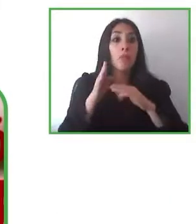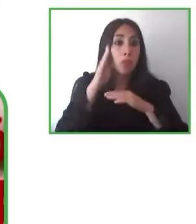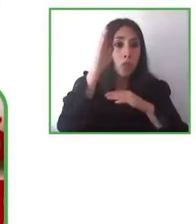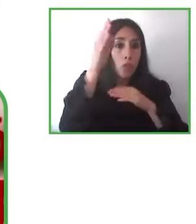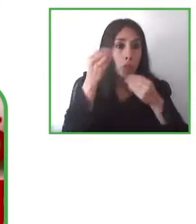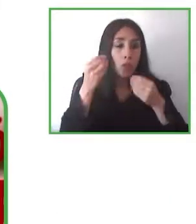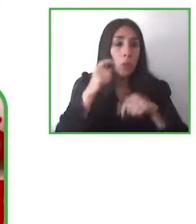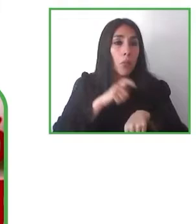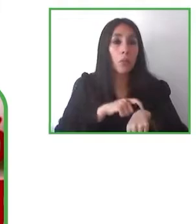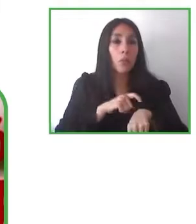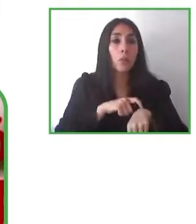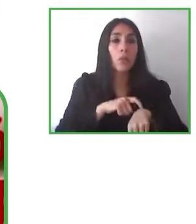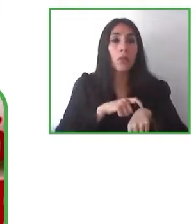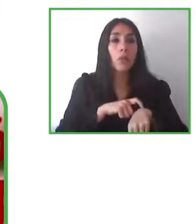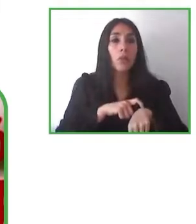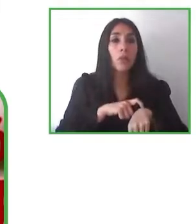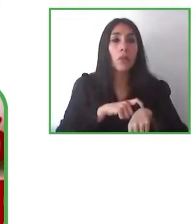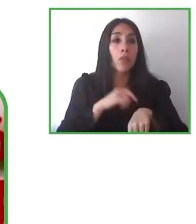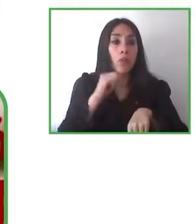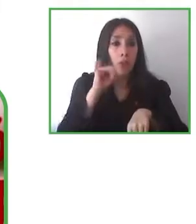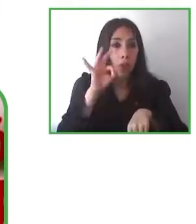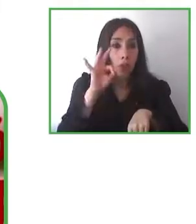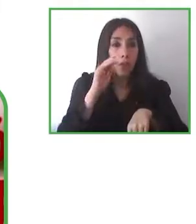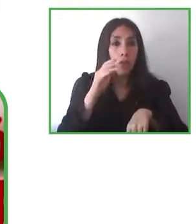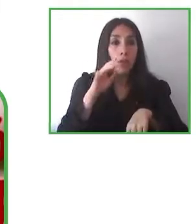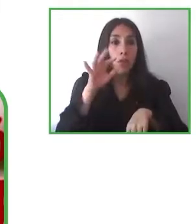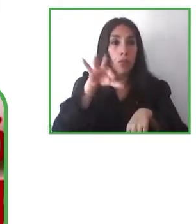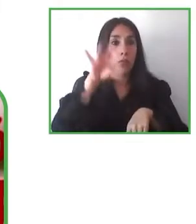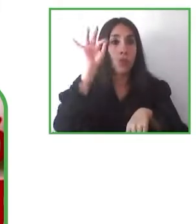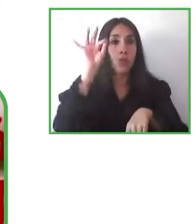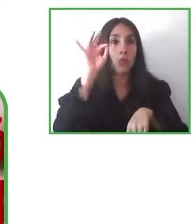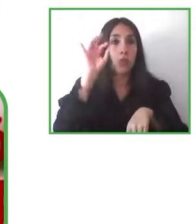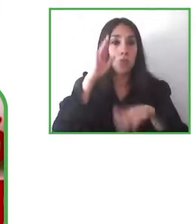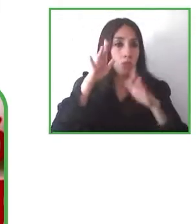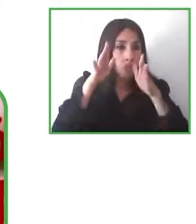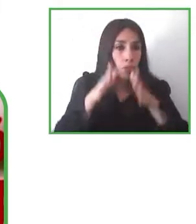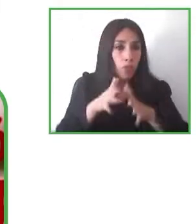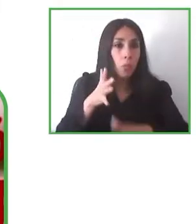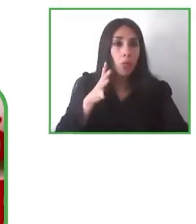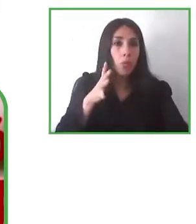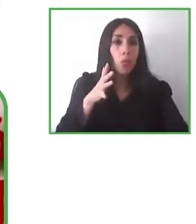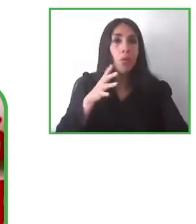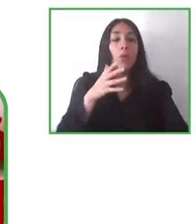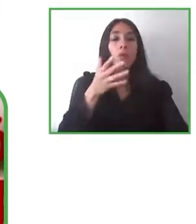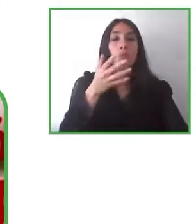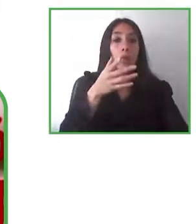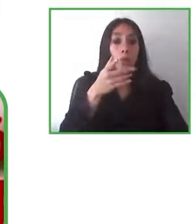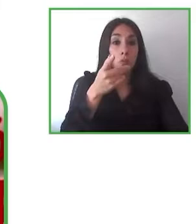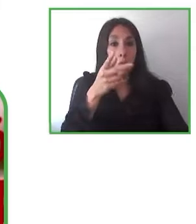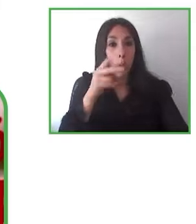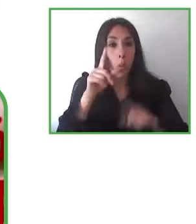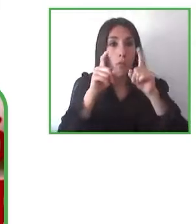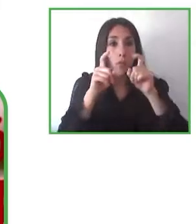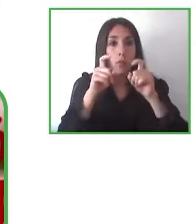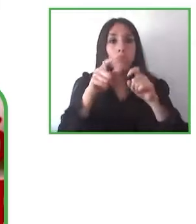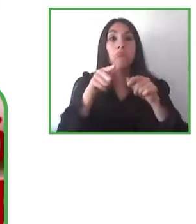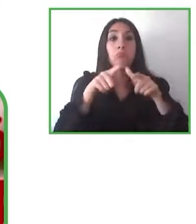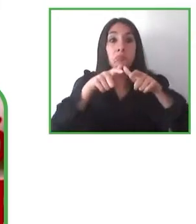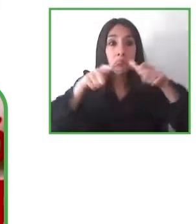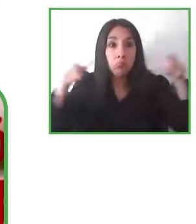Yes, we want to find a sustainable way to expand VEM CA in Latinamerica and in the world.